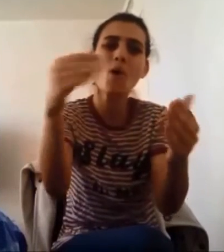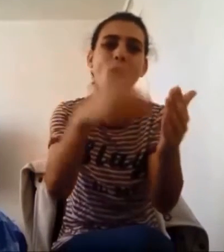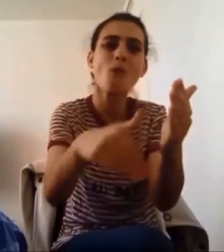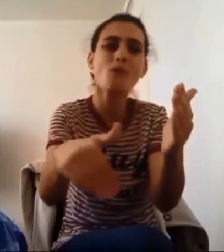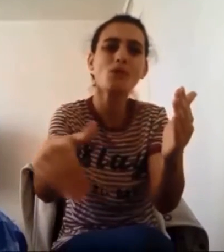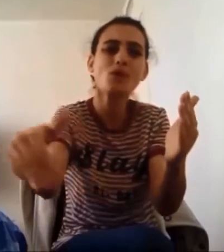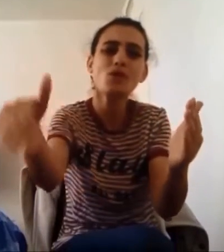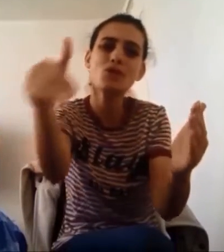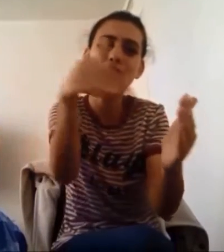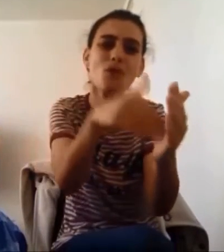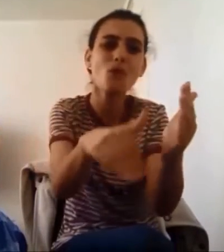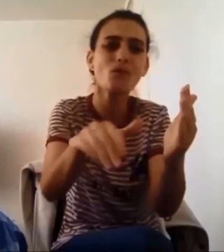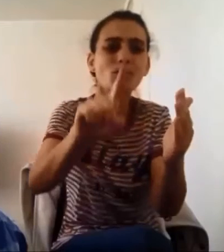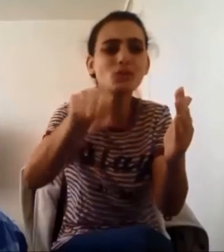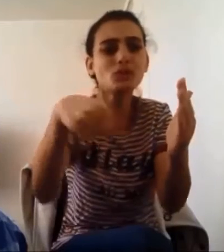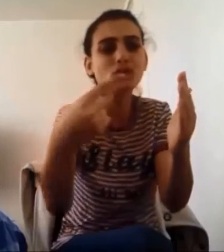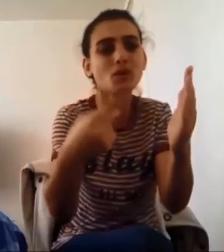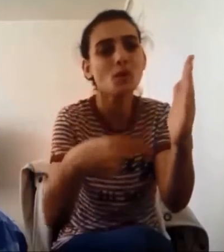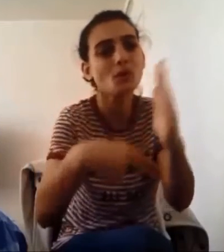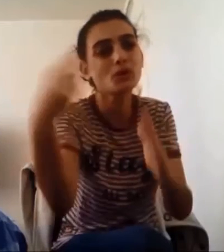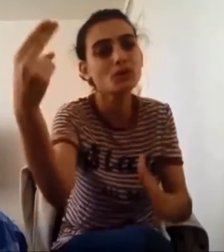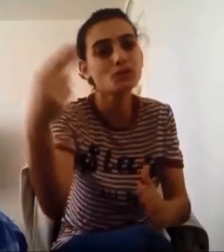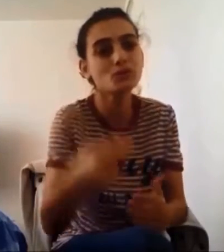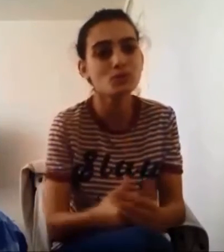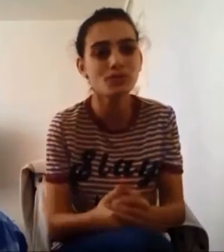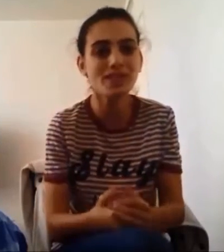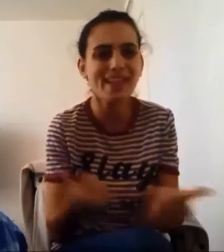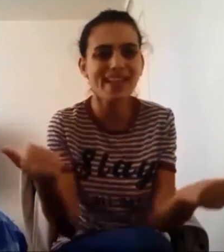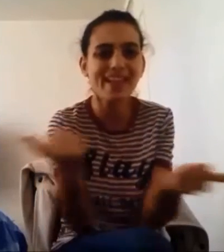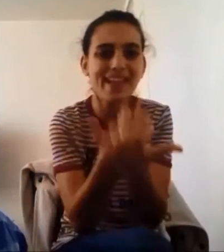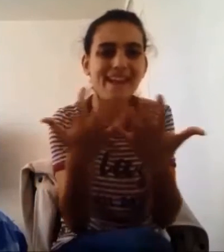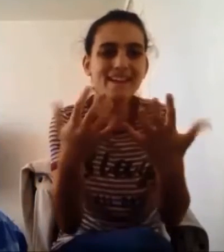Over and over the only truth